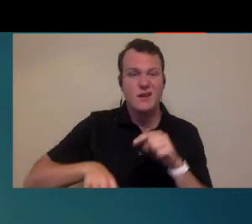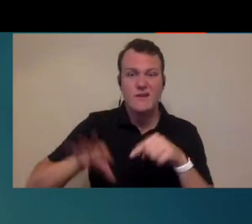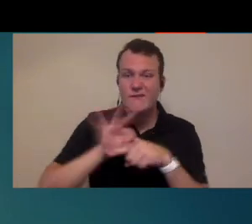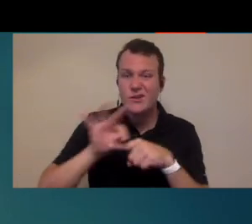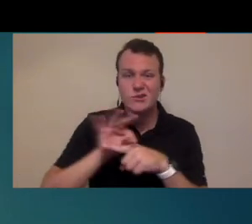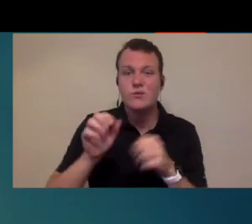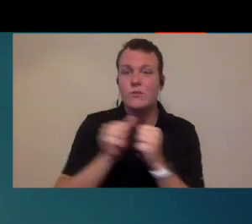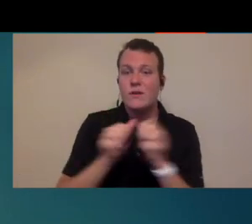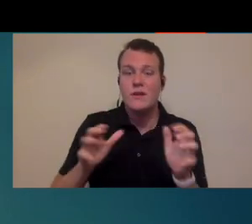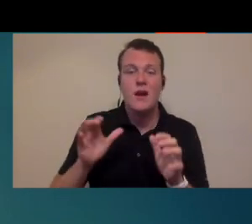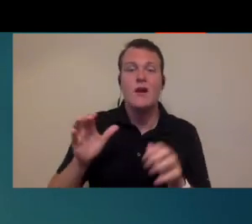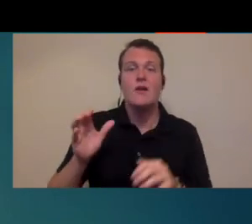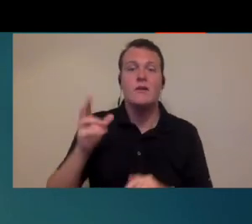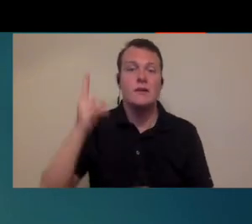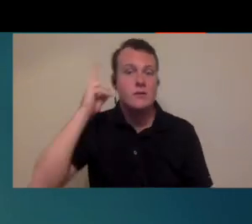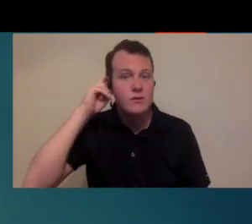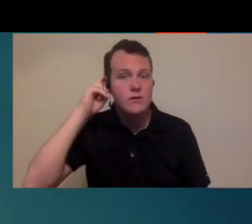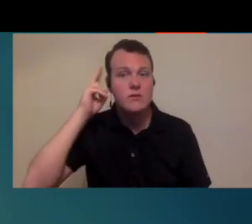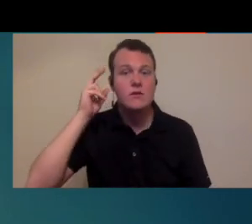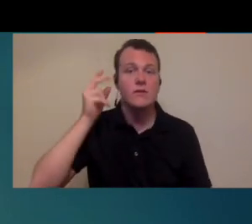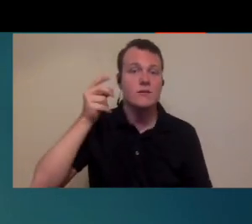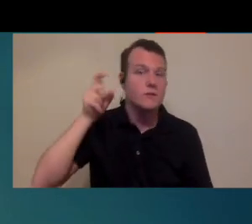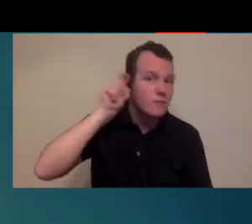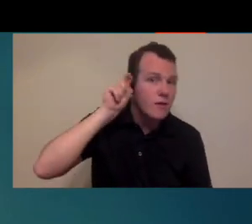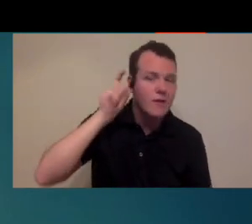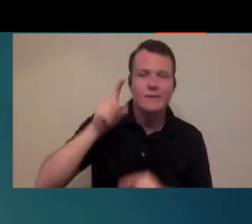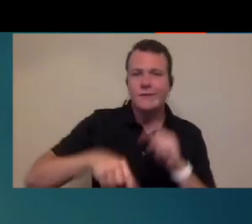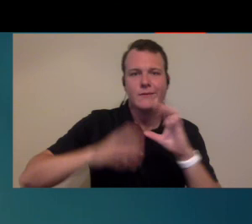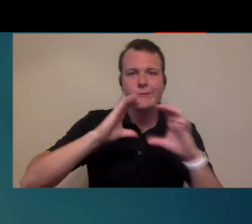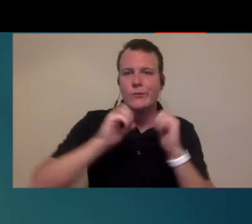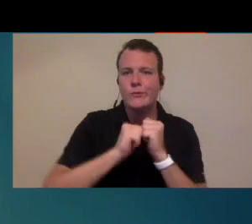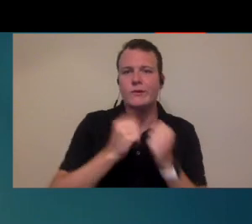implant they're not going to be able to communicate with doctors and emergency